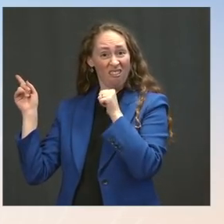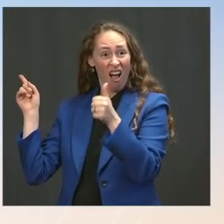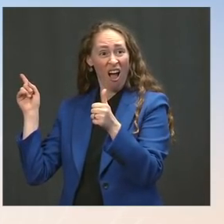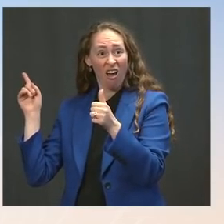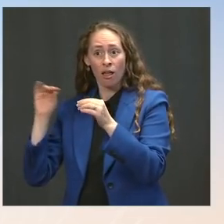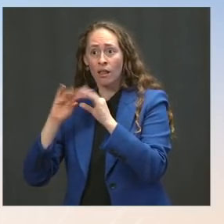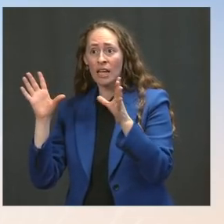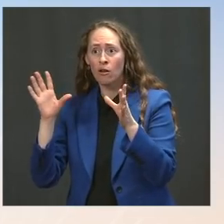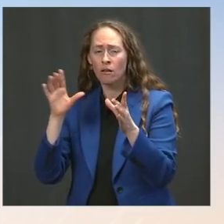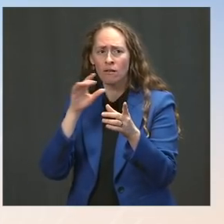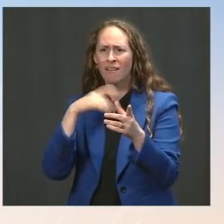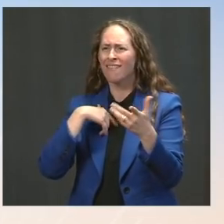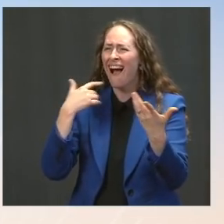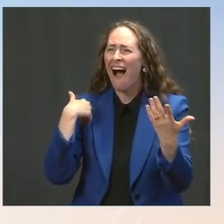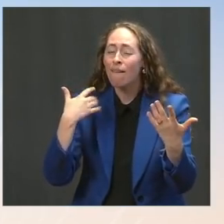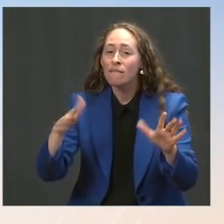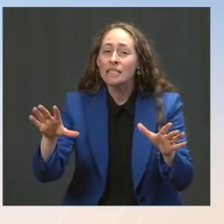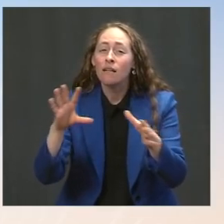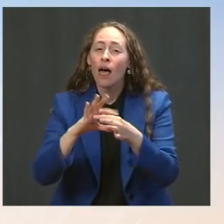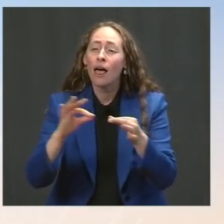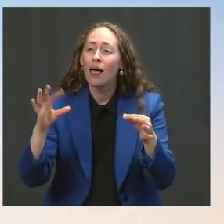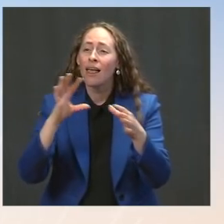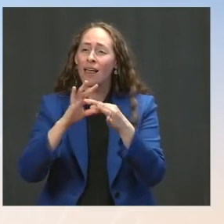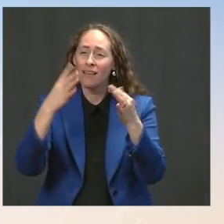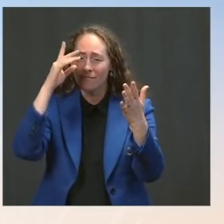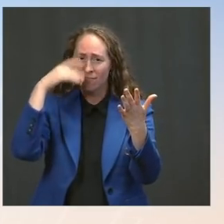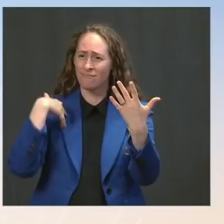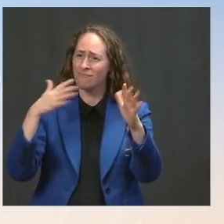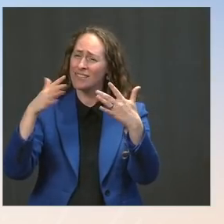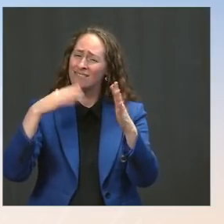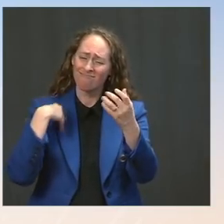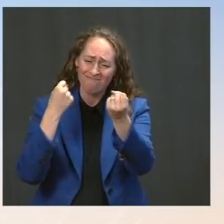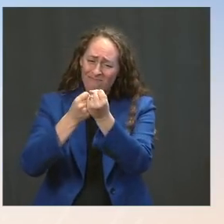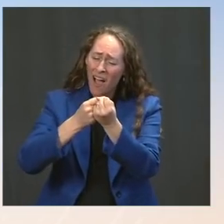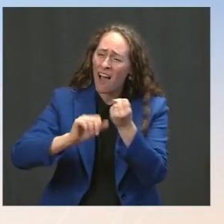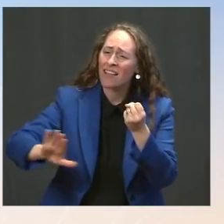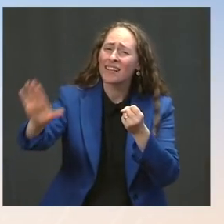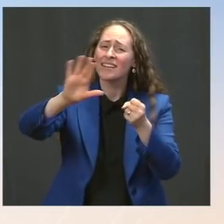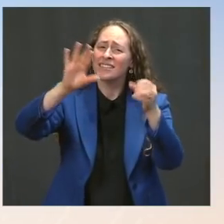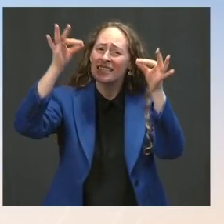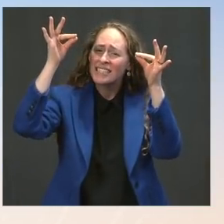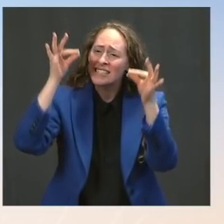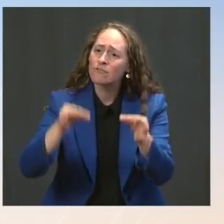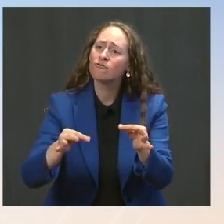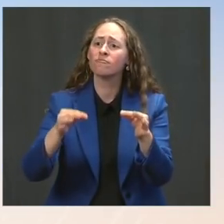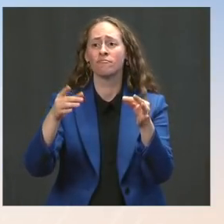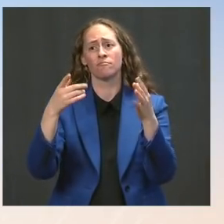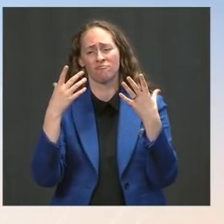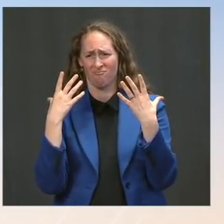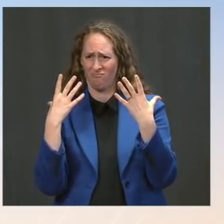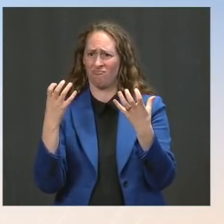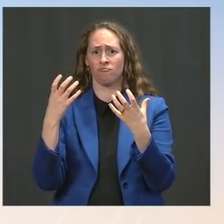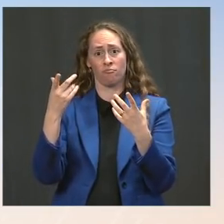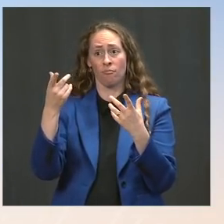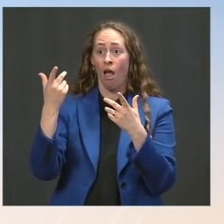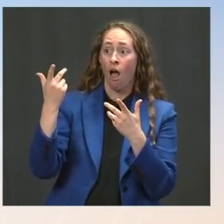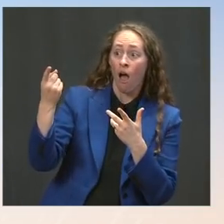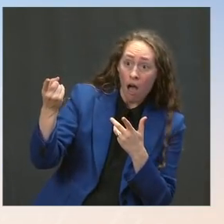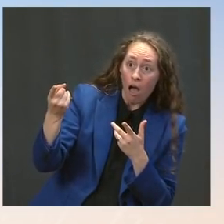that we support the step of hospitals, and that that was a guide and could be a guide for us on what to do with our own healthcare workforce